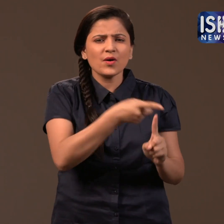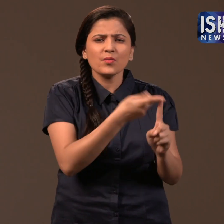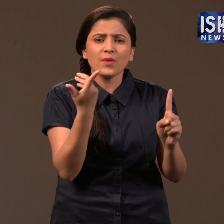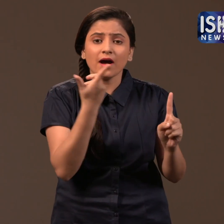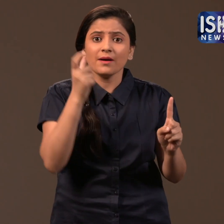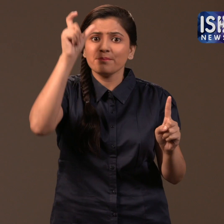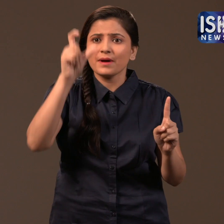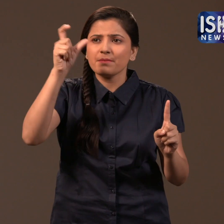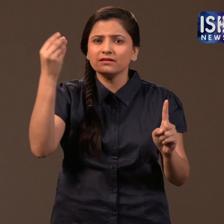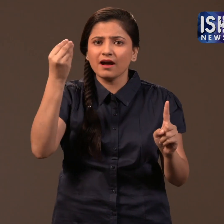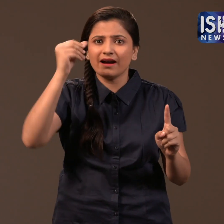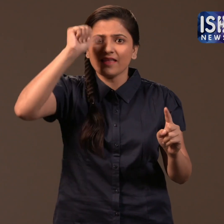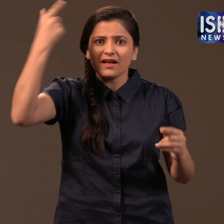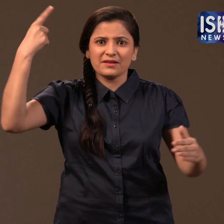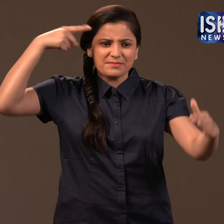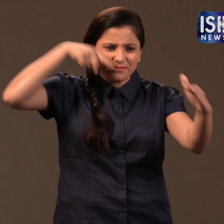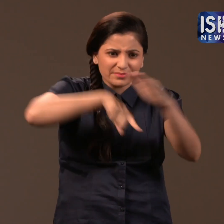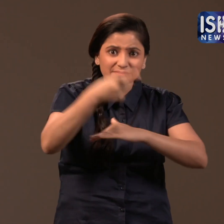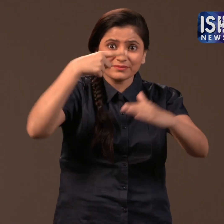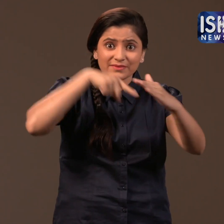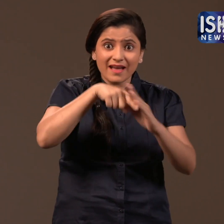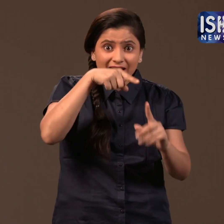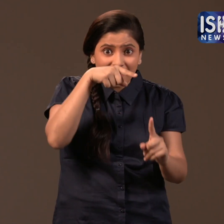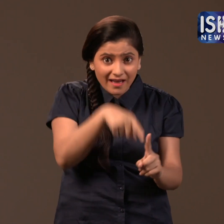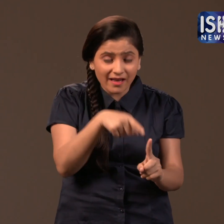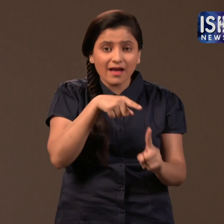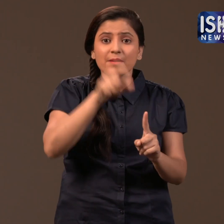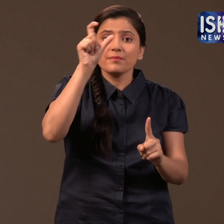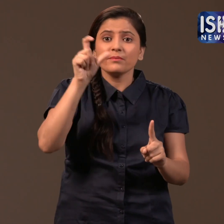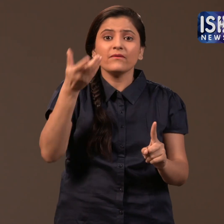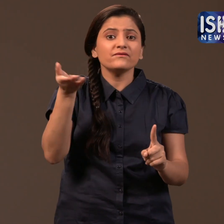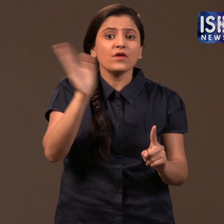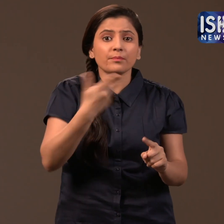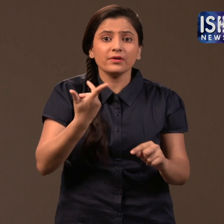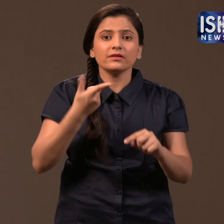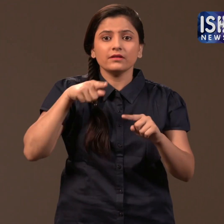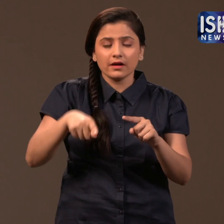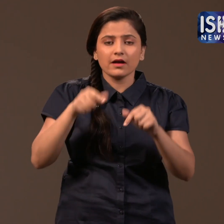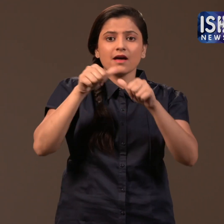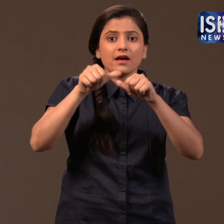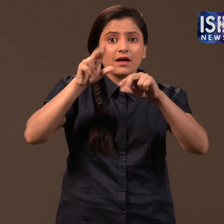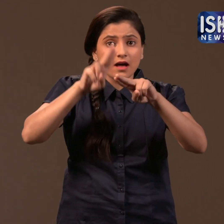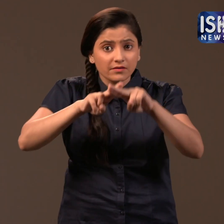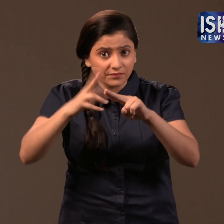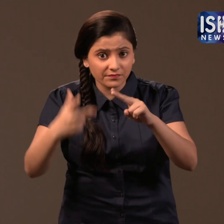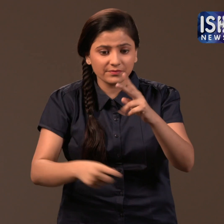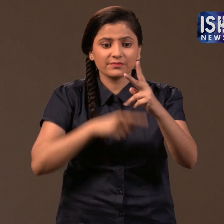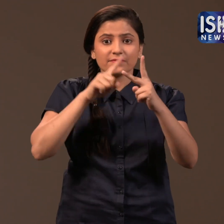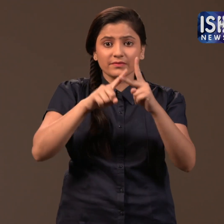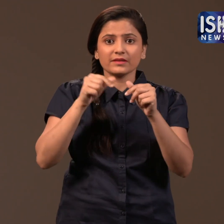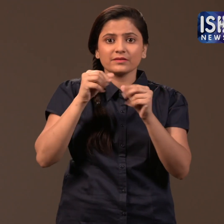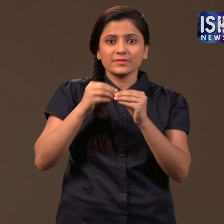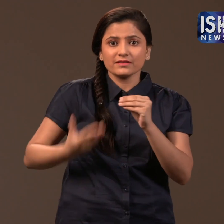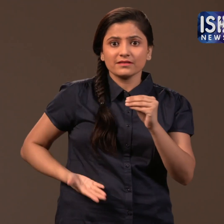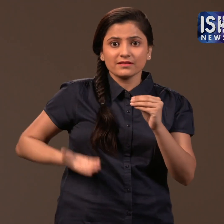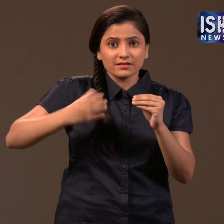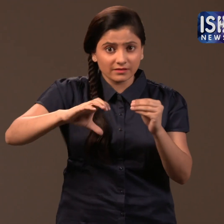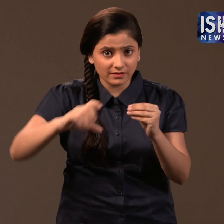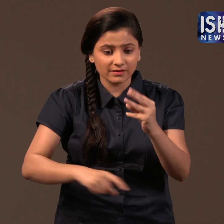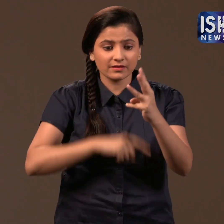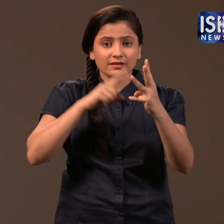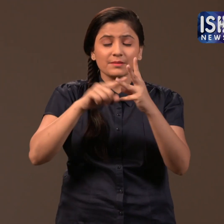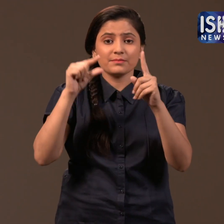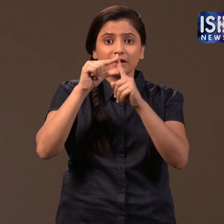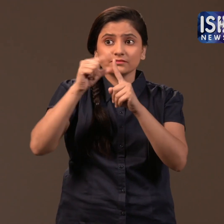This Bill, provides refugees from Afghanistan, Bangladesh and Pakistan